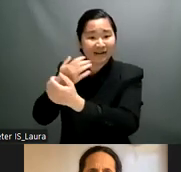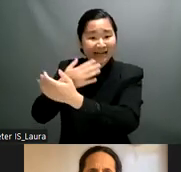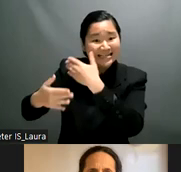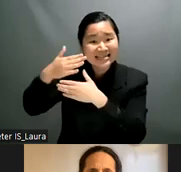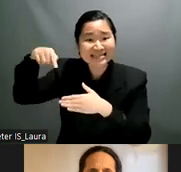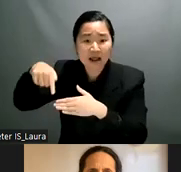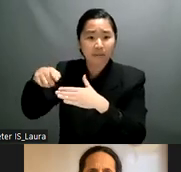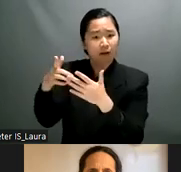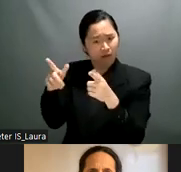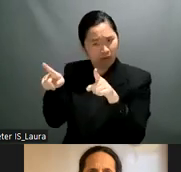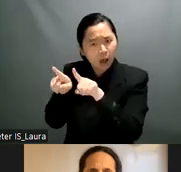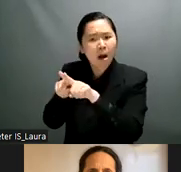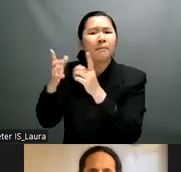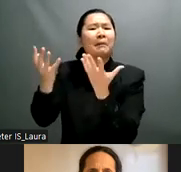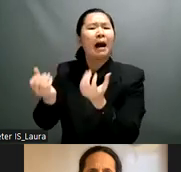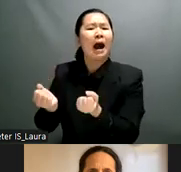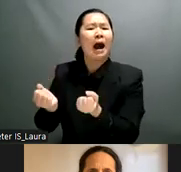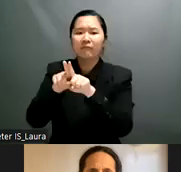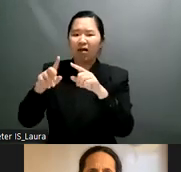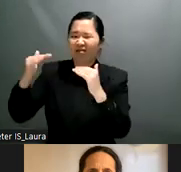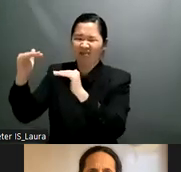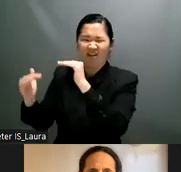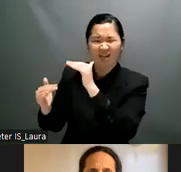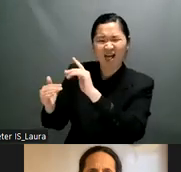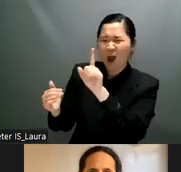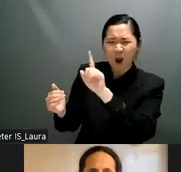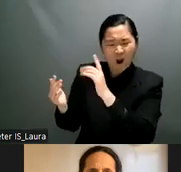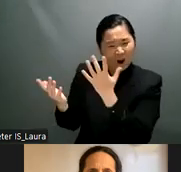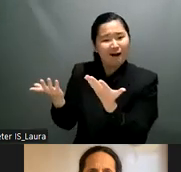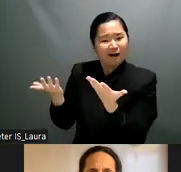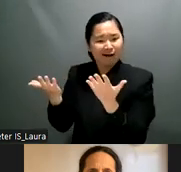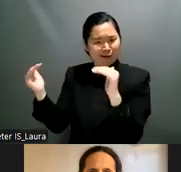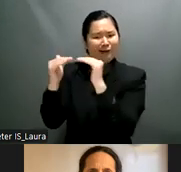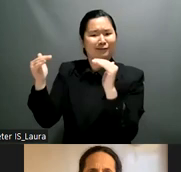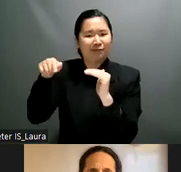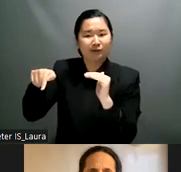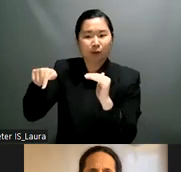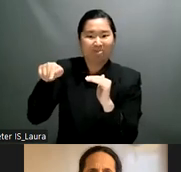so so no one keeps asking us what's happened what happens with our position